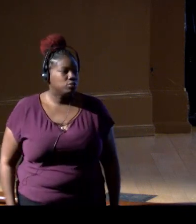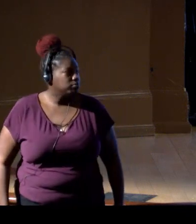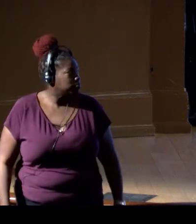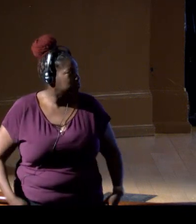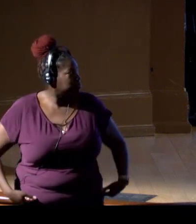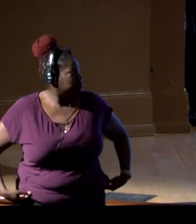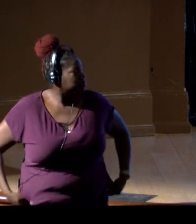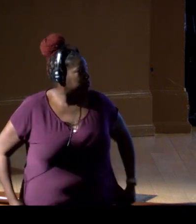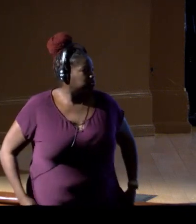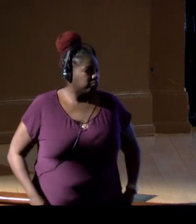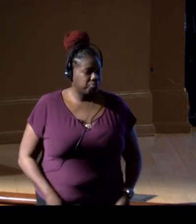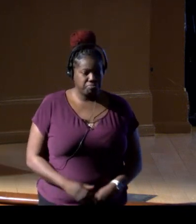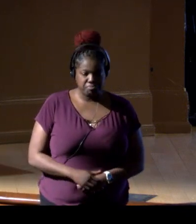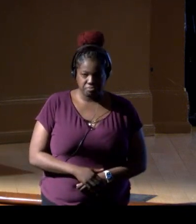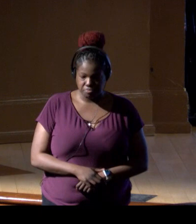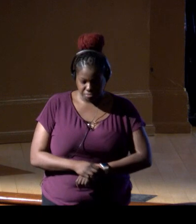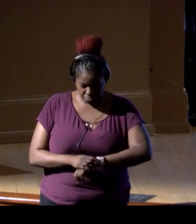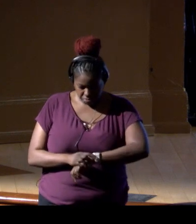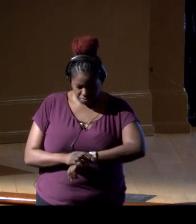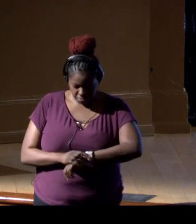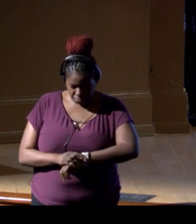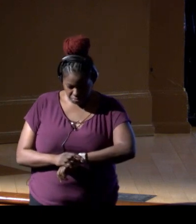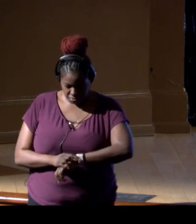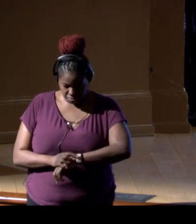(audience applauding)